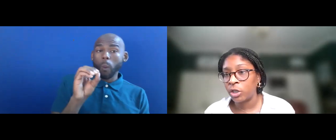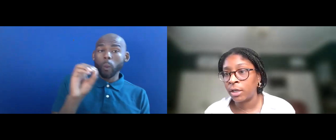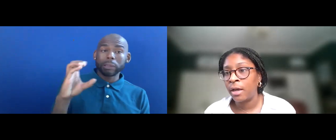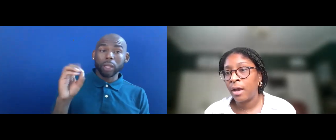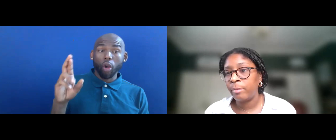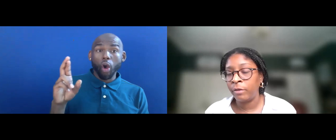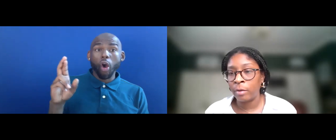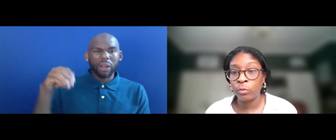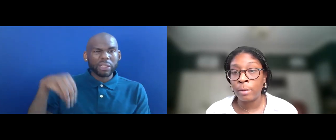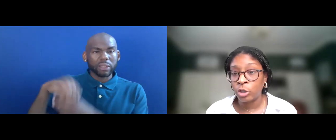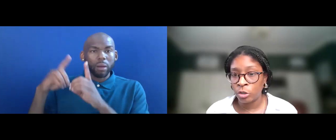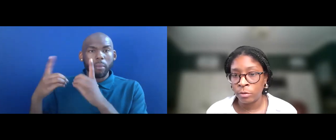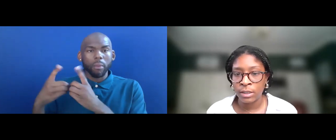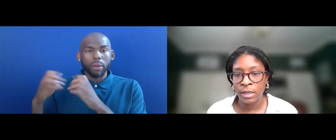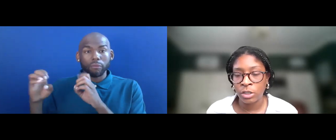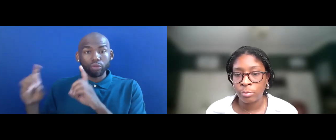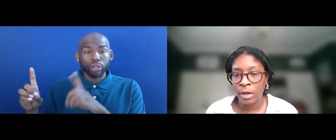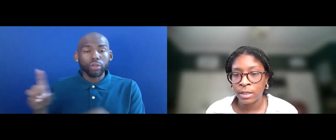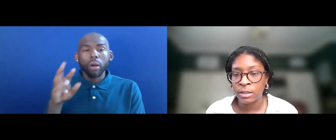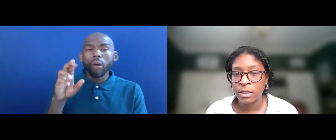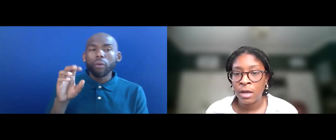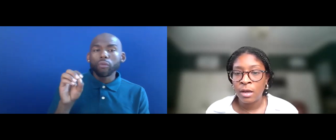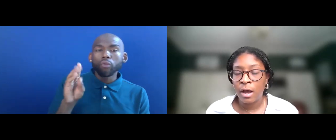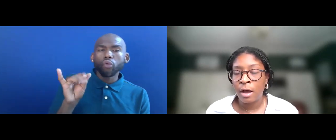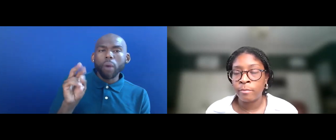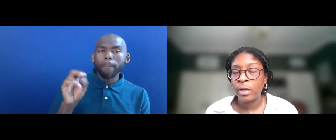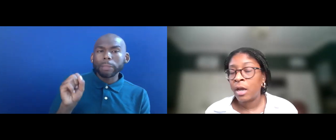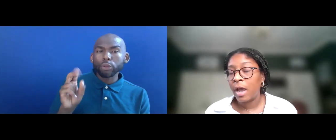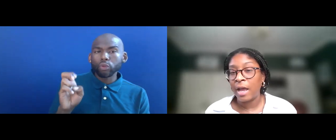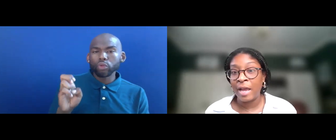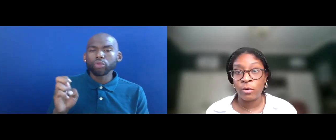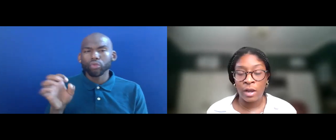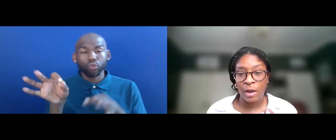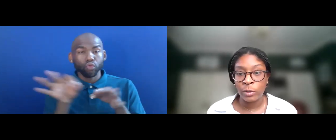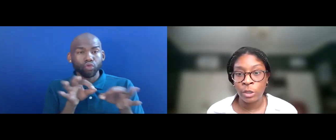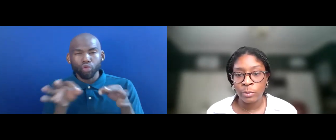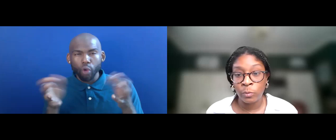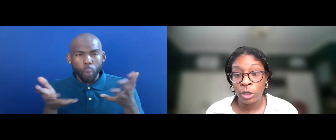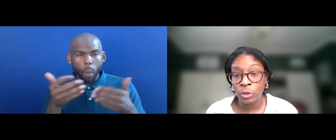I BELIEVE ROBINSUE DISCUSSED THE PROCESS WHEN SHE WAS